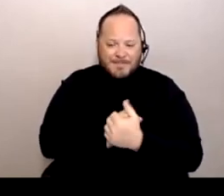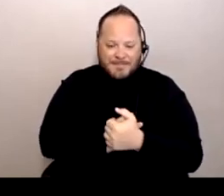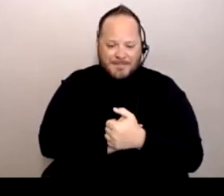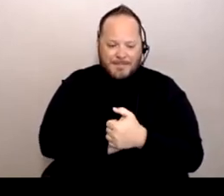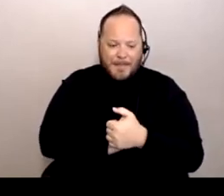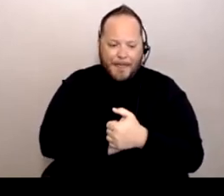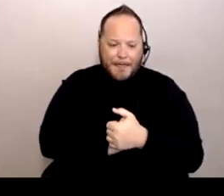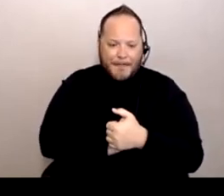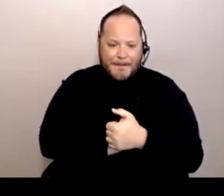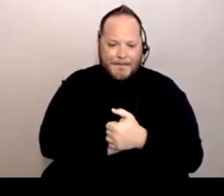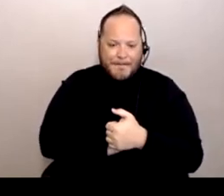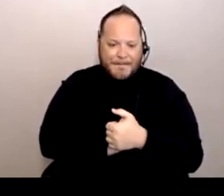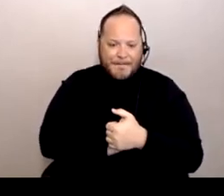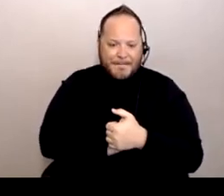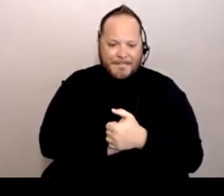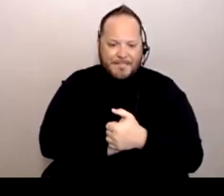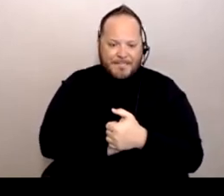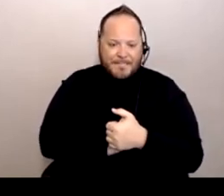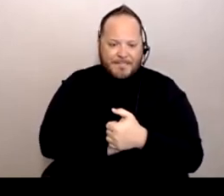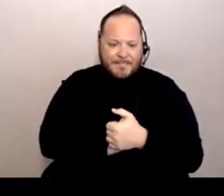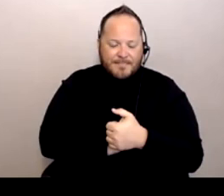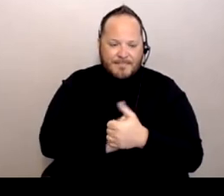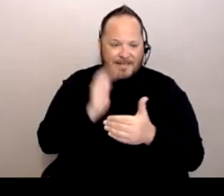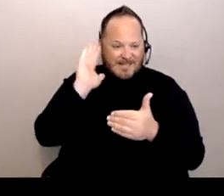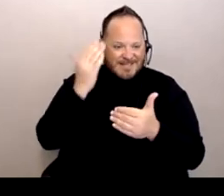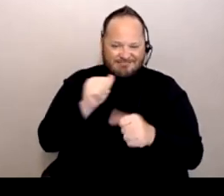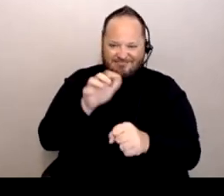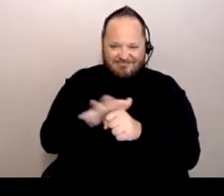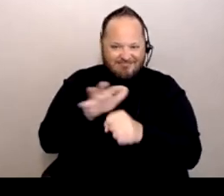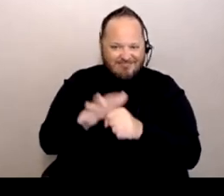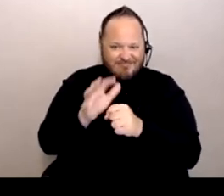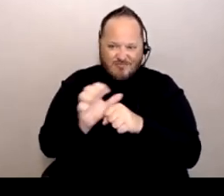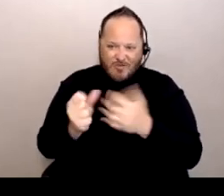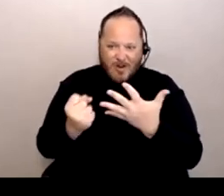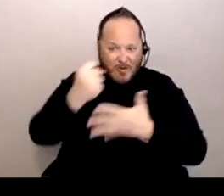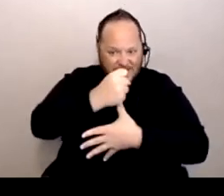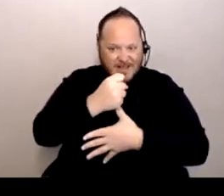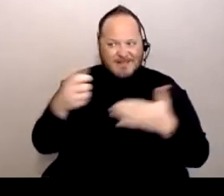"There has been a lack of prioritization of meeting educational needs of students with disabilities